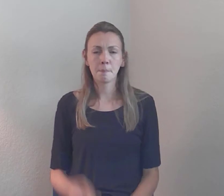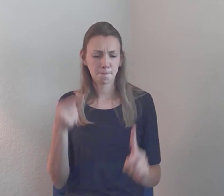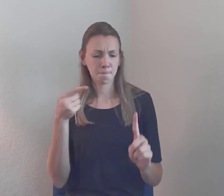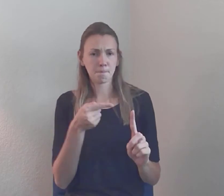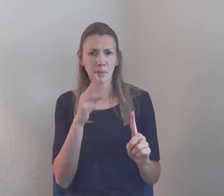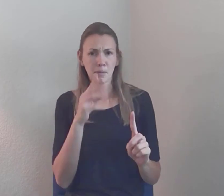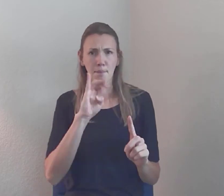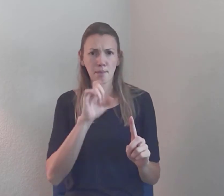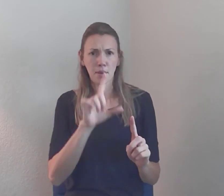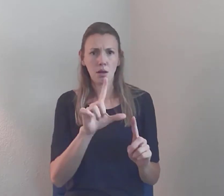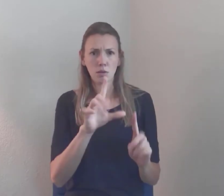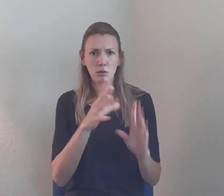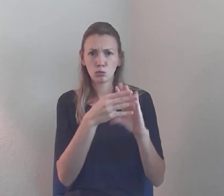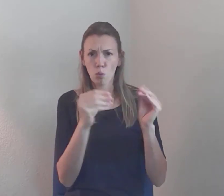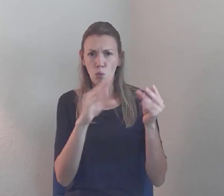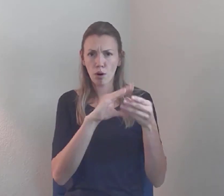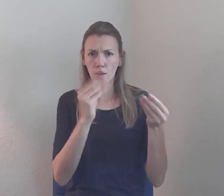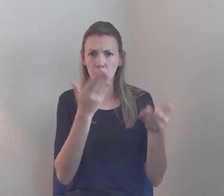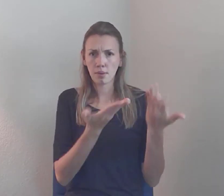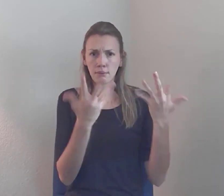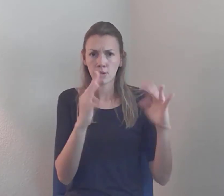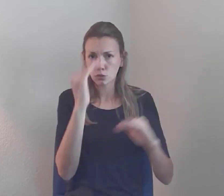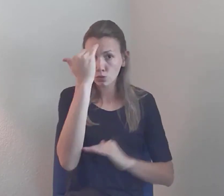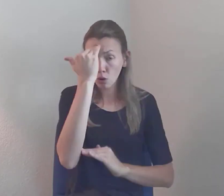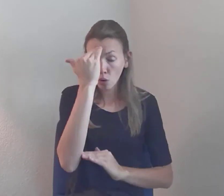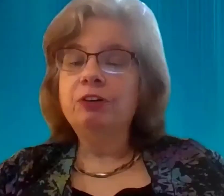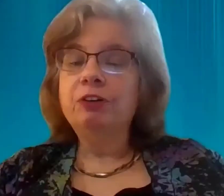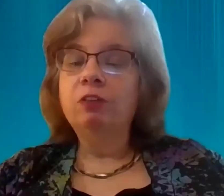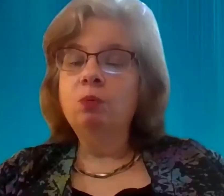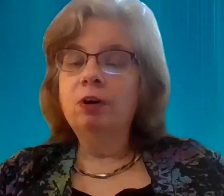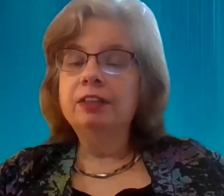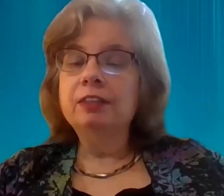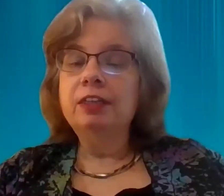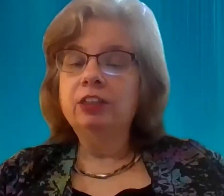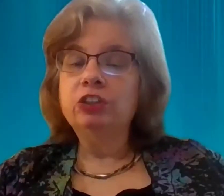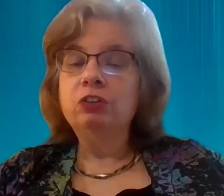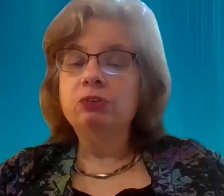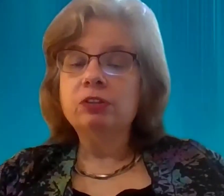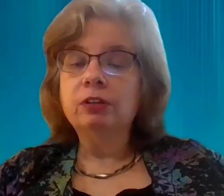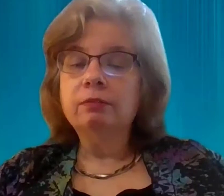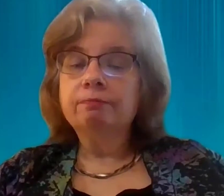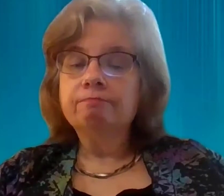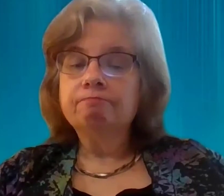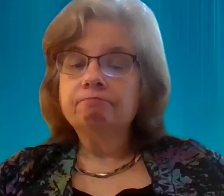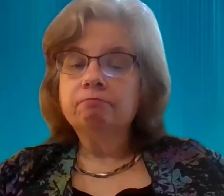Even if you do, it deserves to be told unt... Until after everyone in this nation knows it...